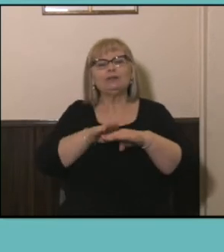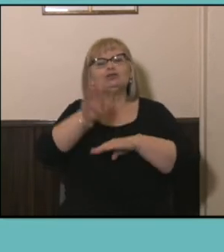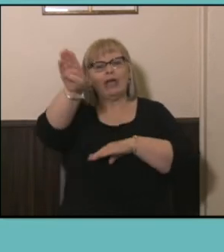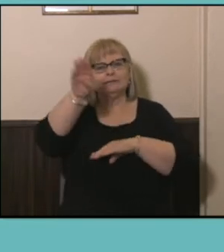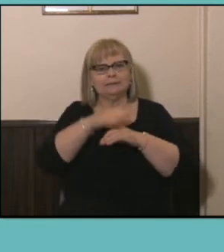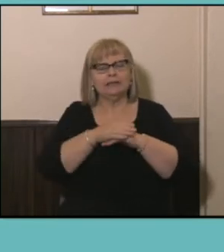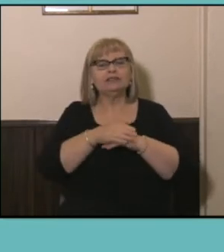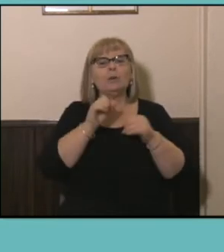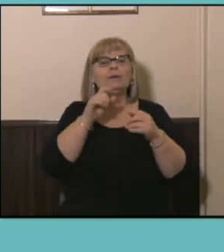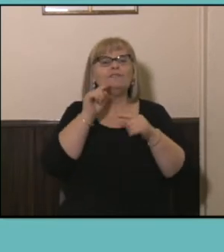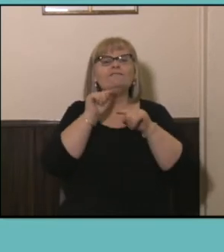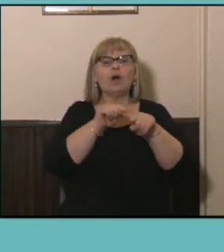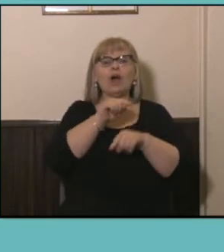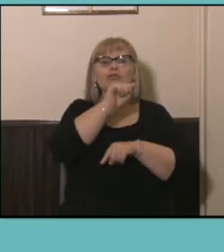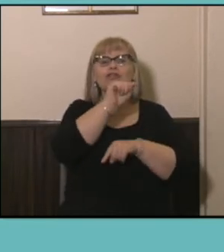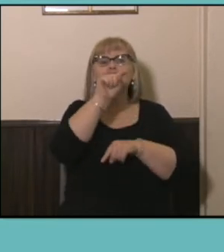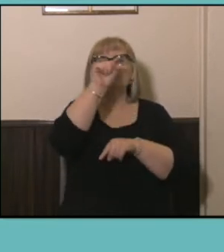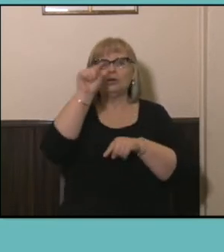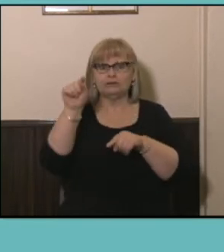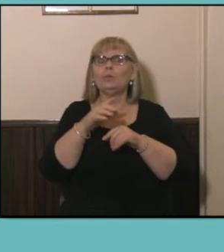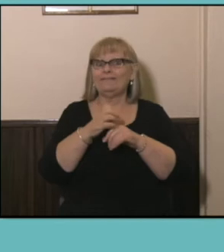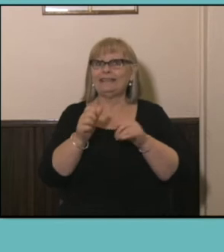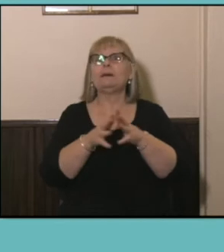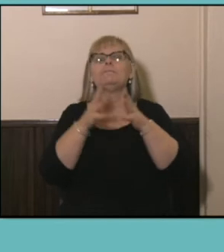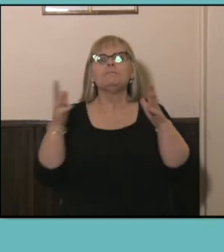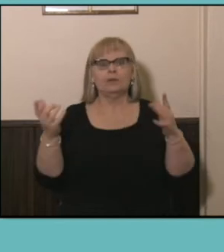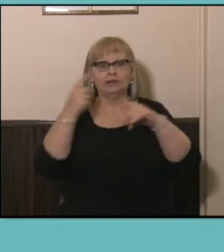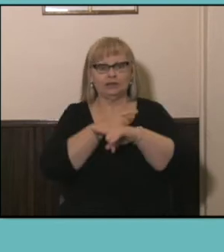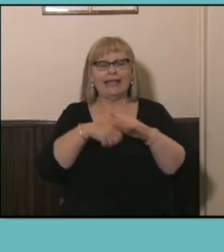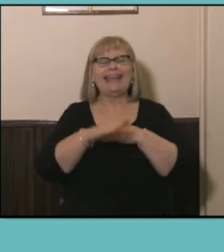the dots you can see the kind of dramatic changes in the female series in